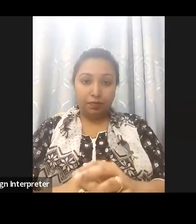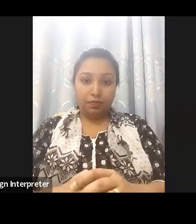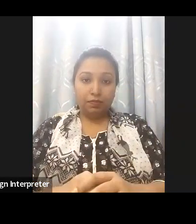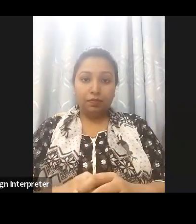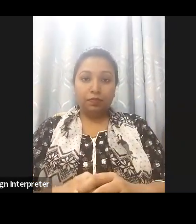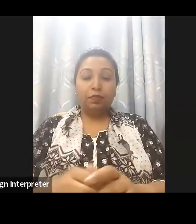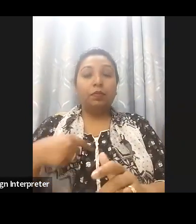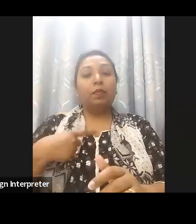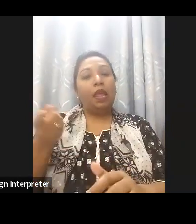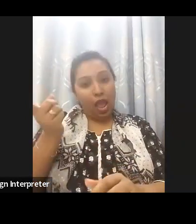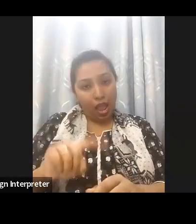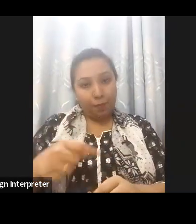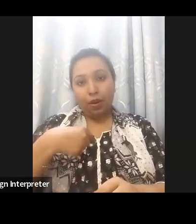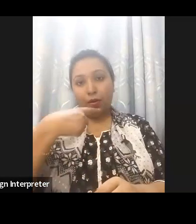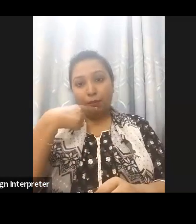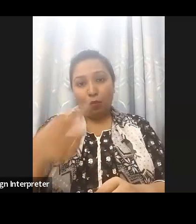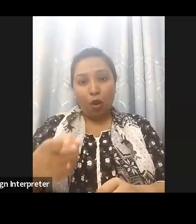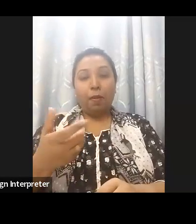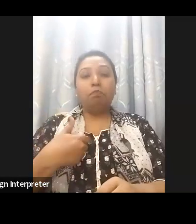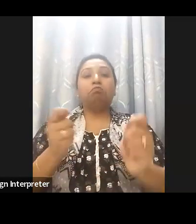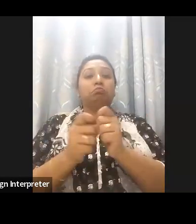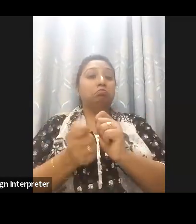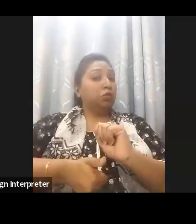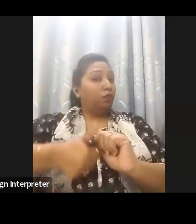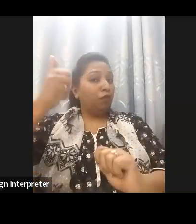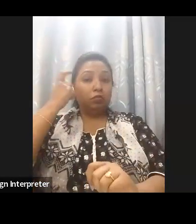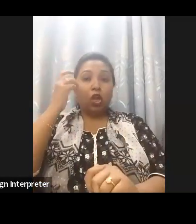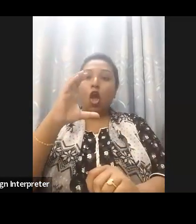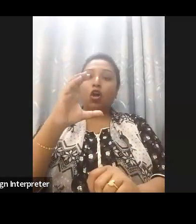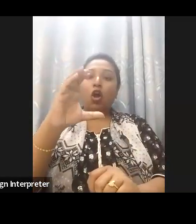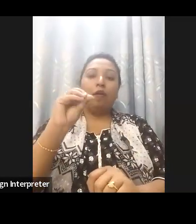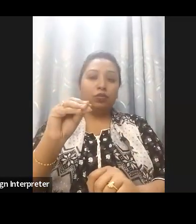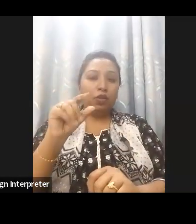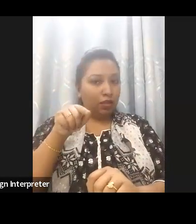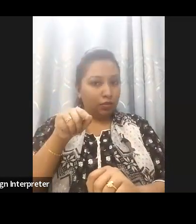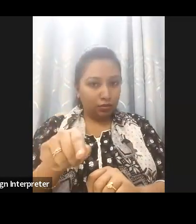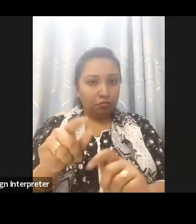of all the policies that we have in place and all the resources that you are developing